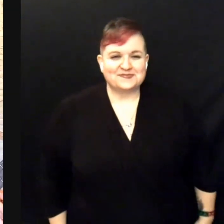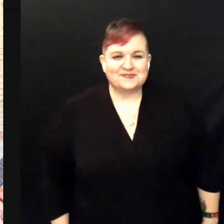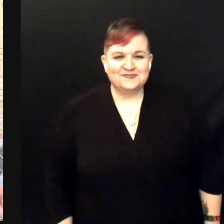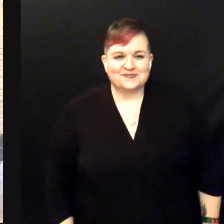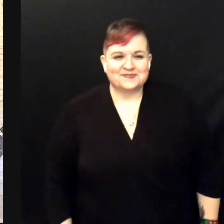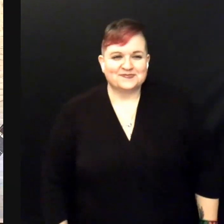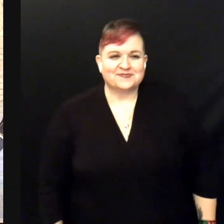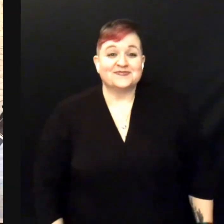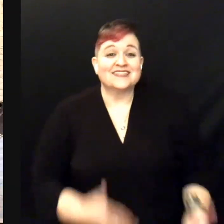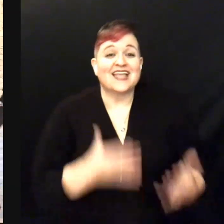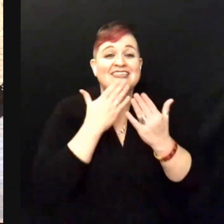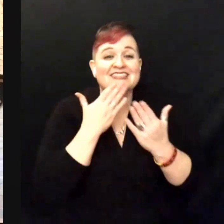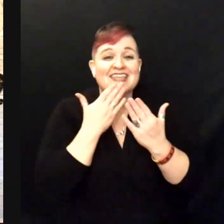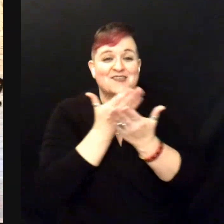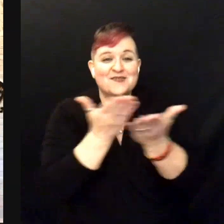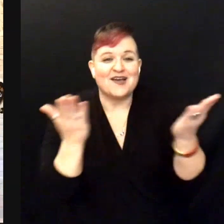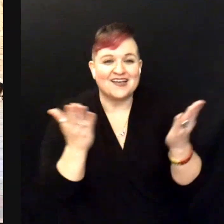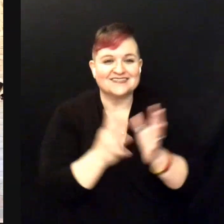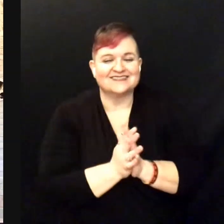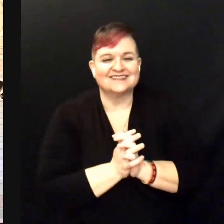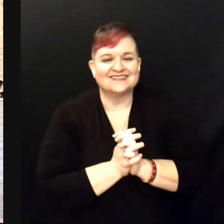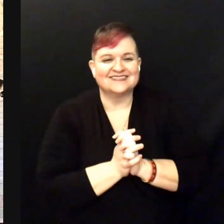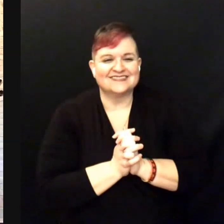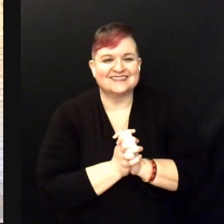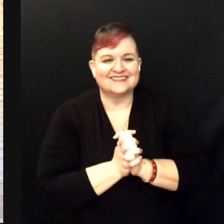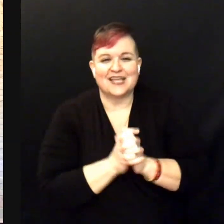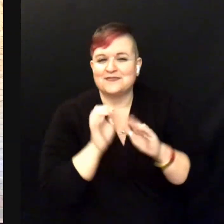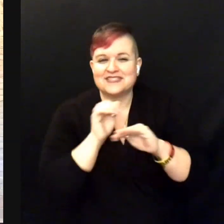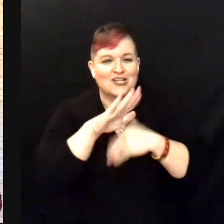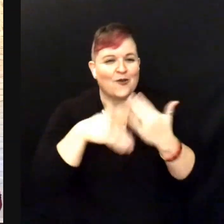Thank you guys so much. Sending you all of my love.